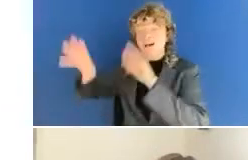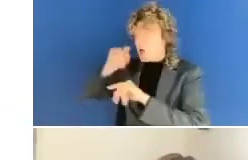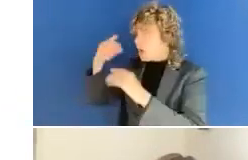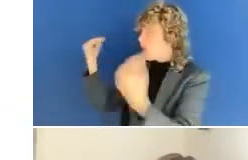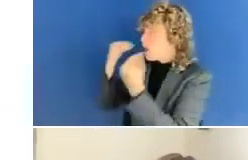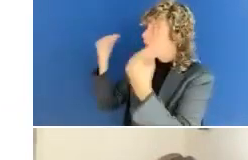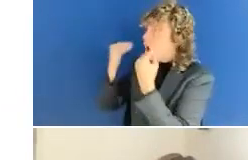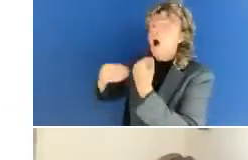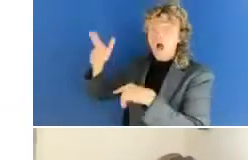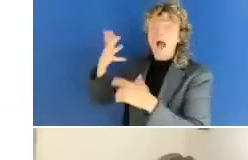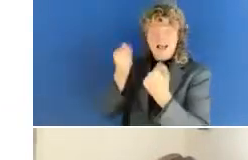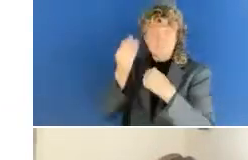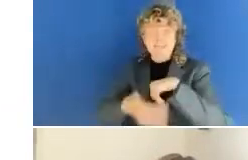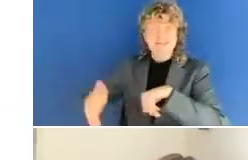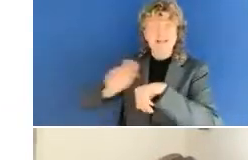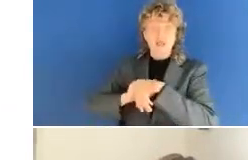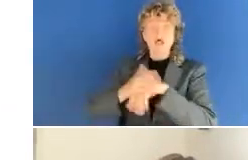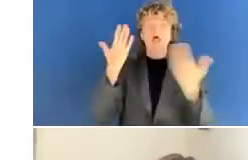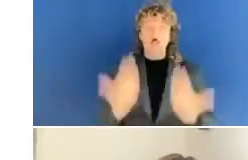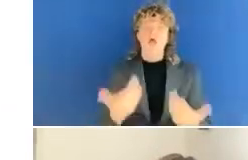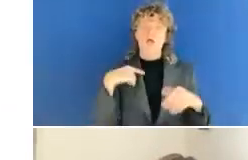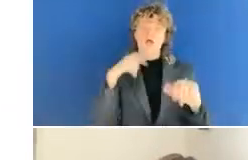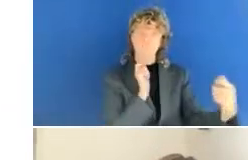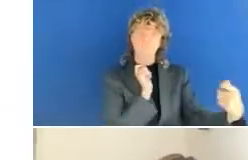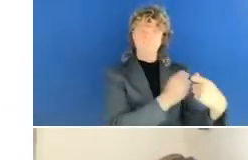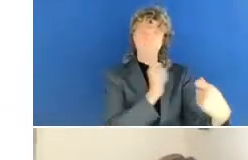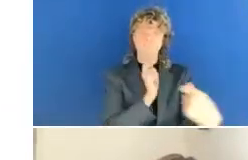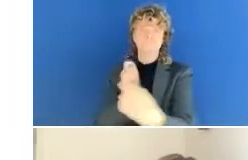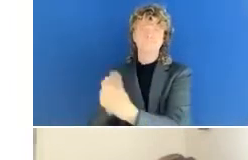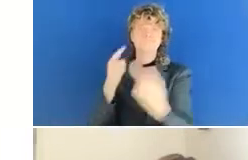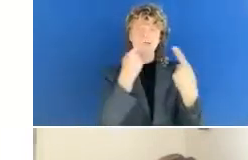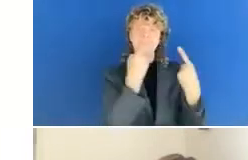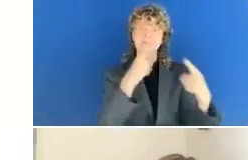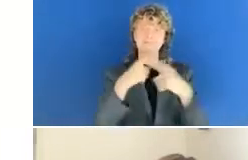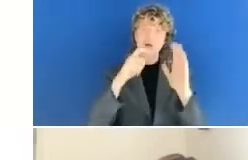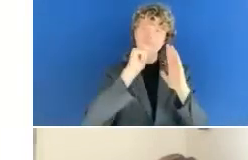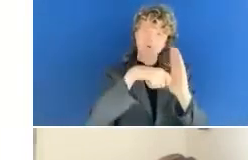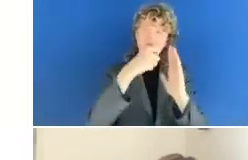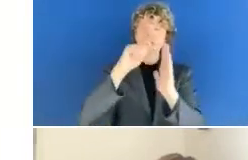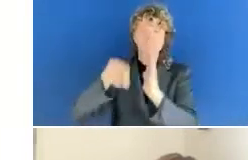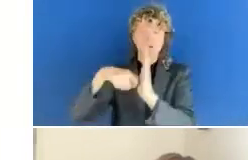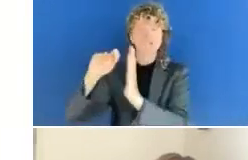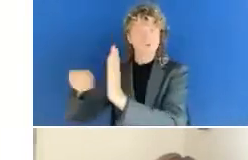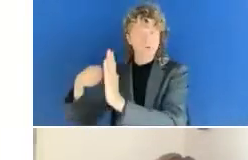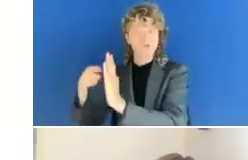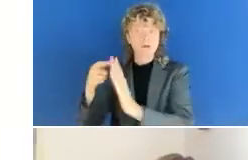projects. Now all EU Member States must have transposed the act into national law and by